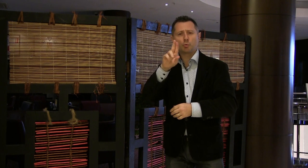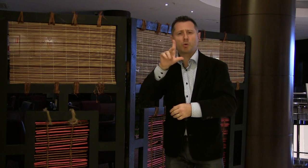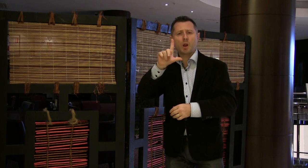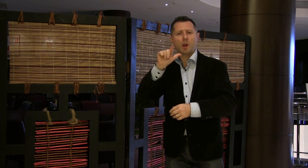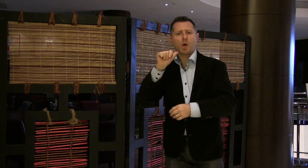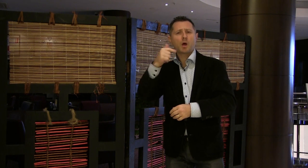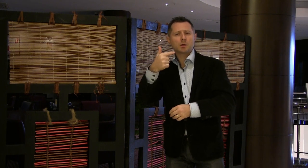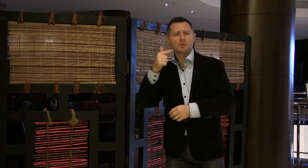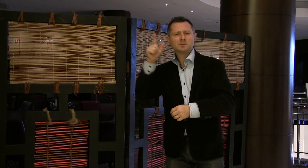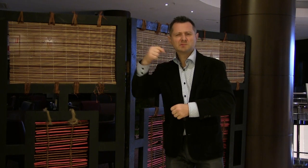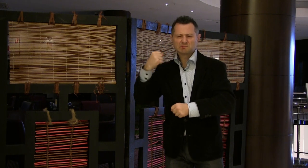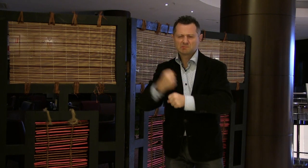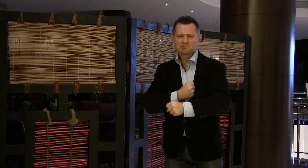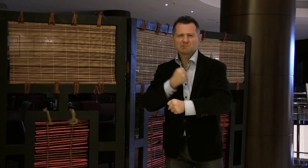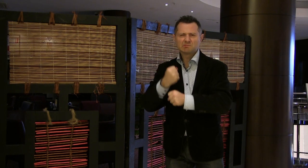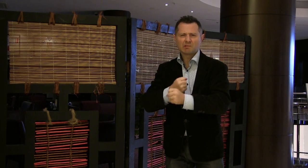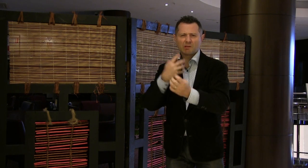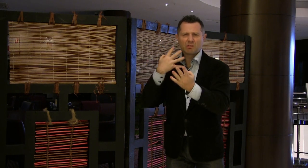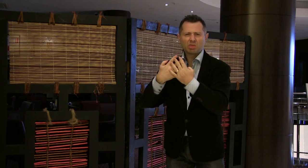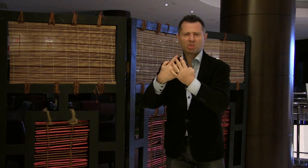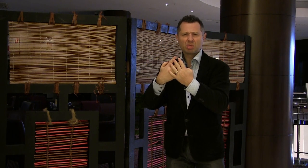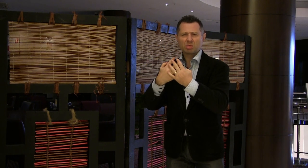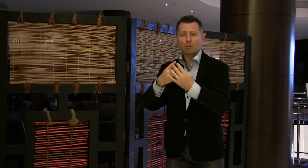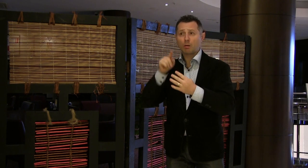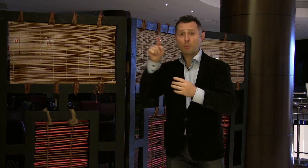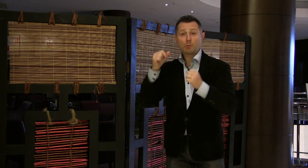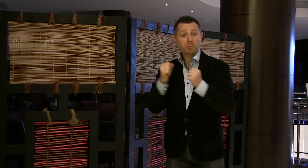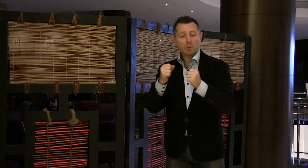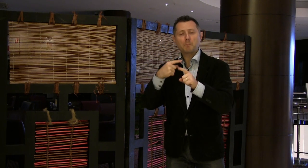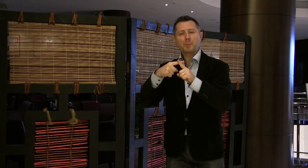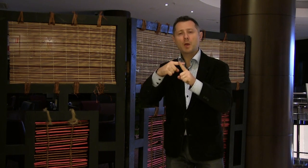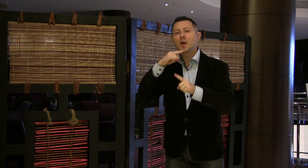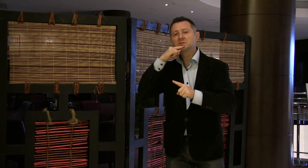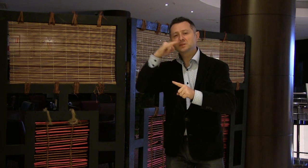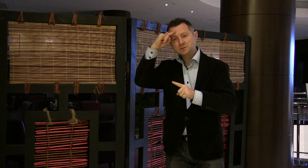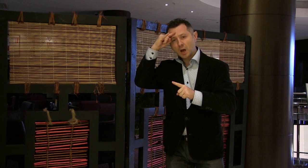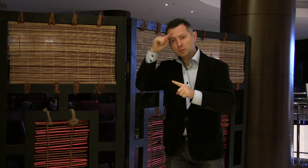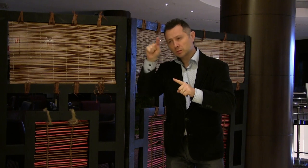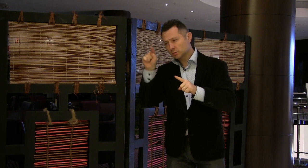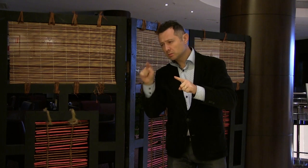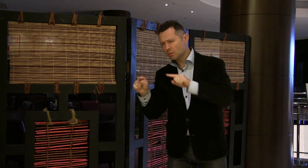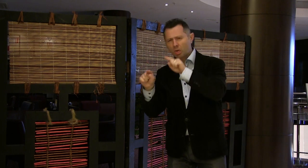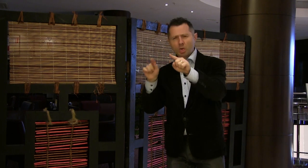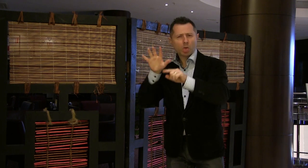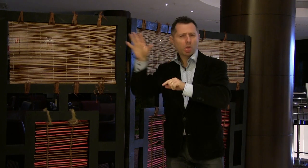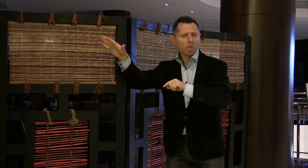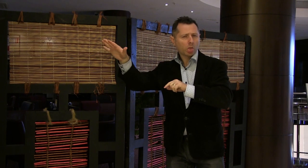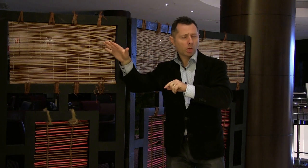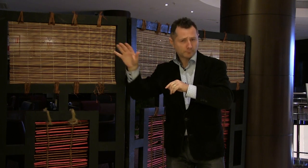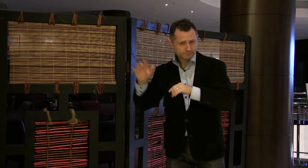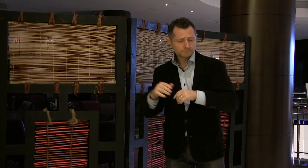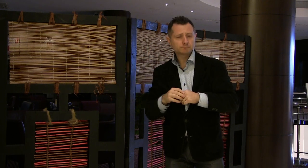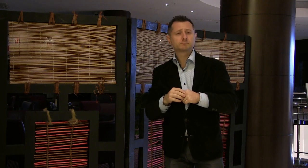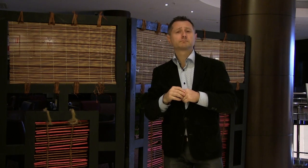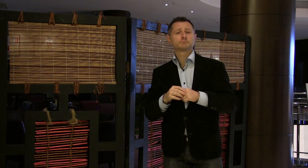meet a similar fate and chose not to share their stories. The event is not forgotten.